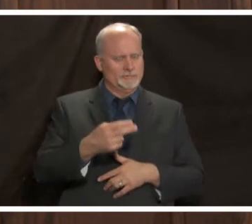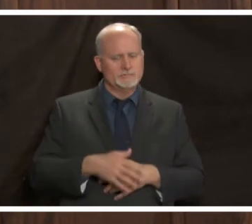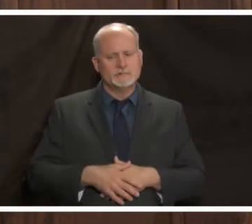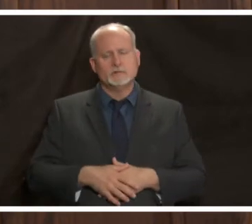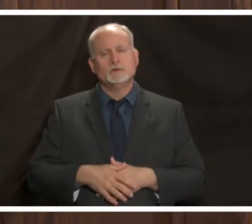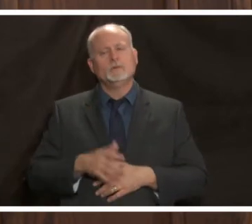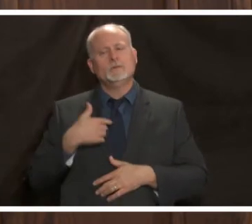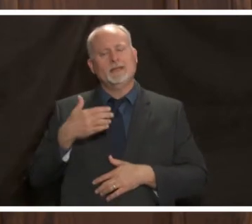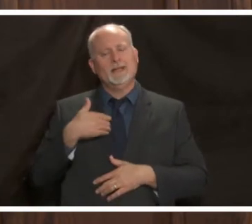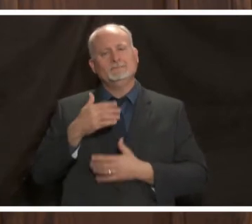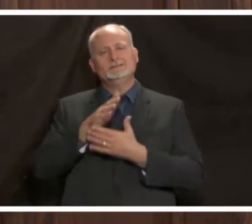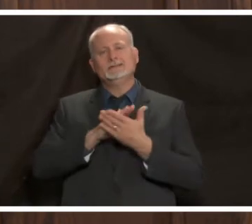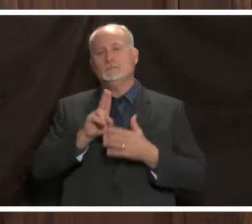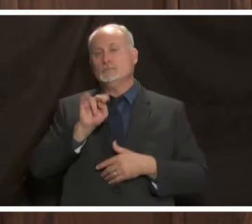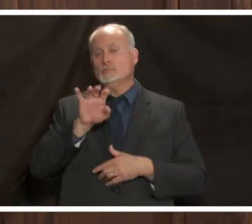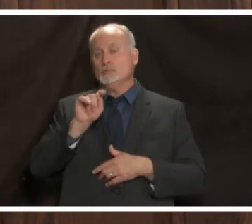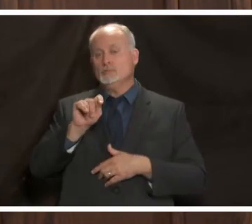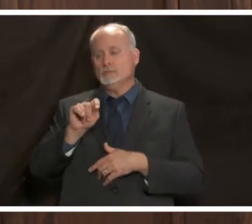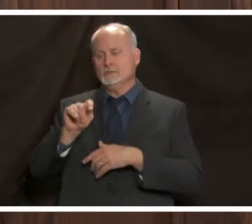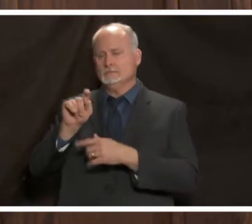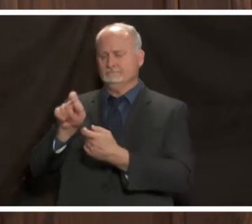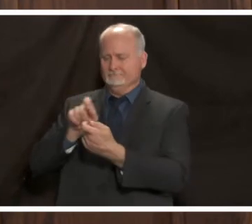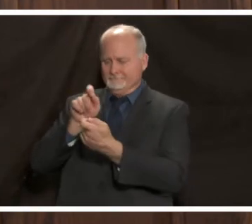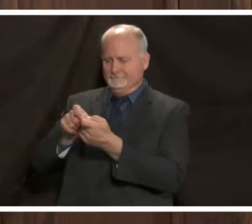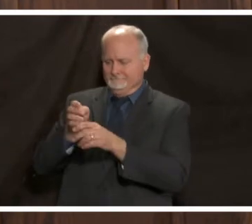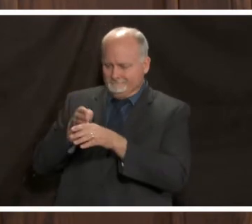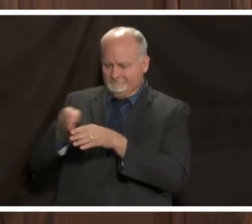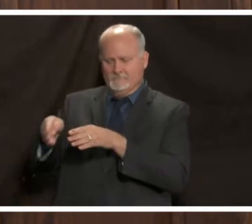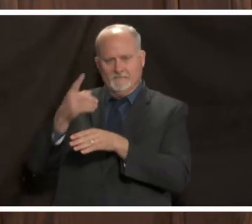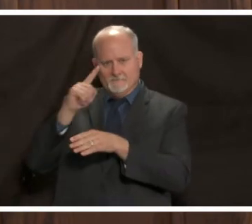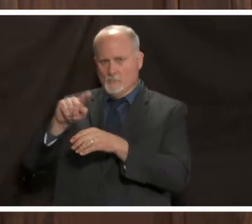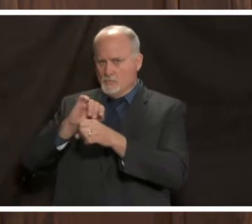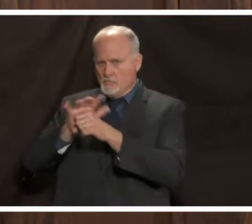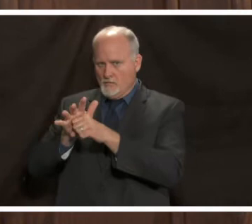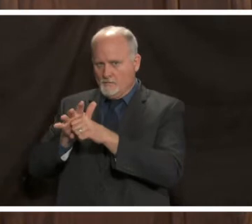units designated within the hospital to care for coveted patients and then we have some spaces